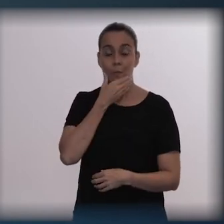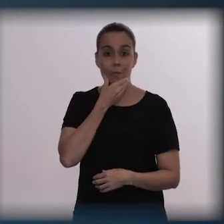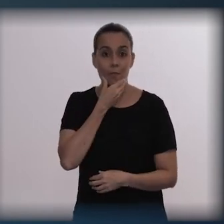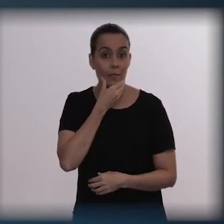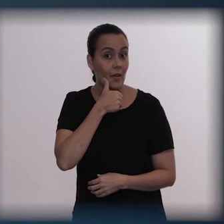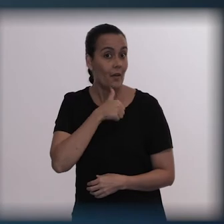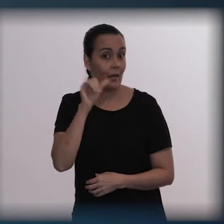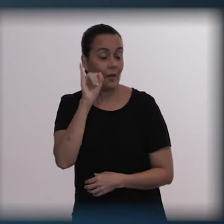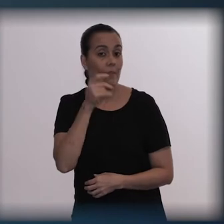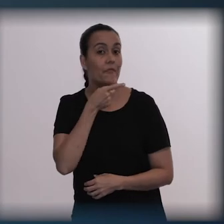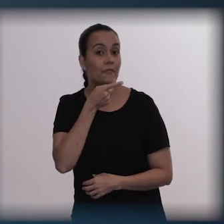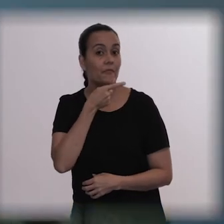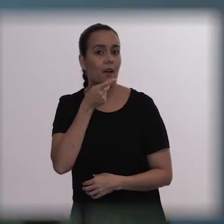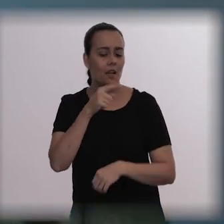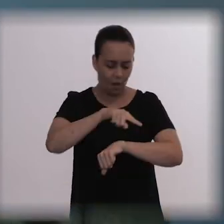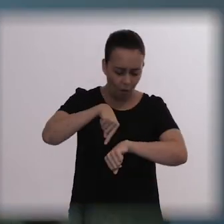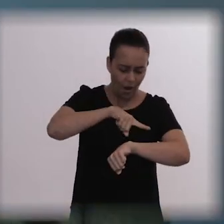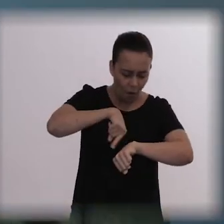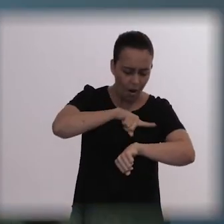and no ambulance came. This is something that